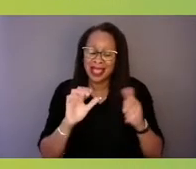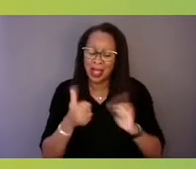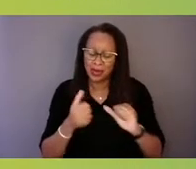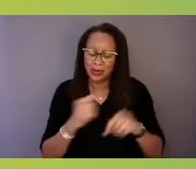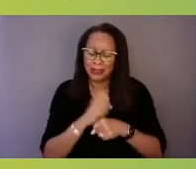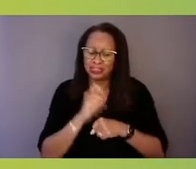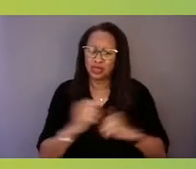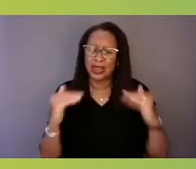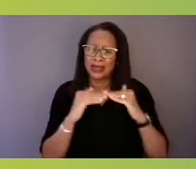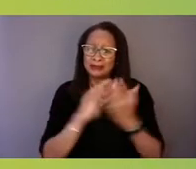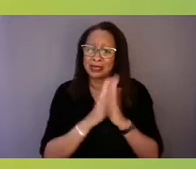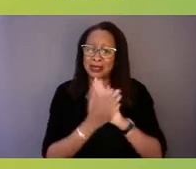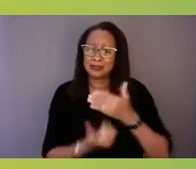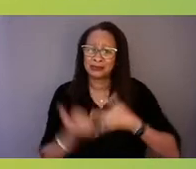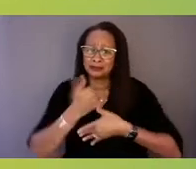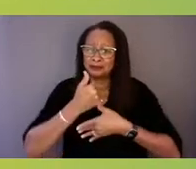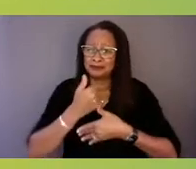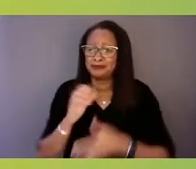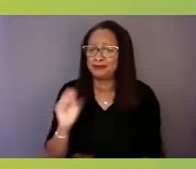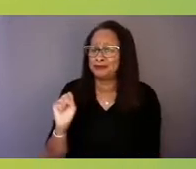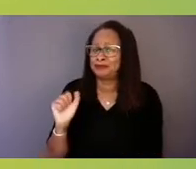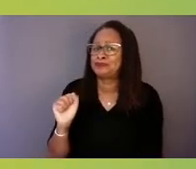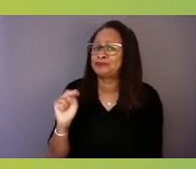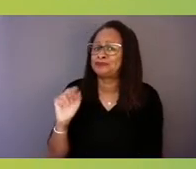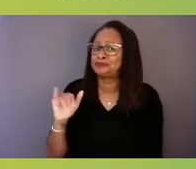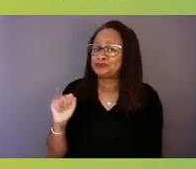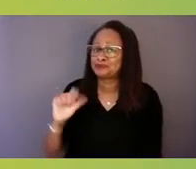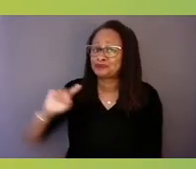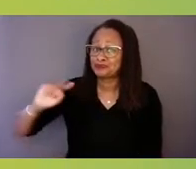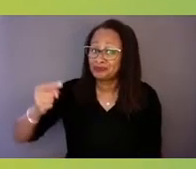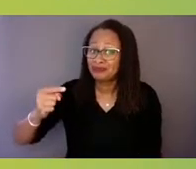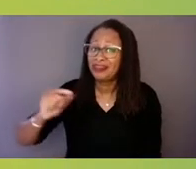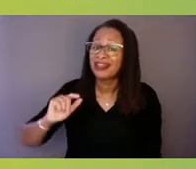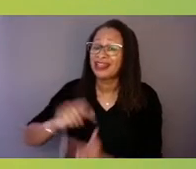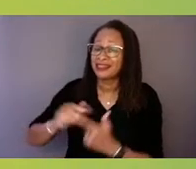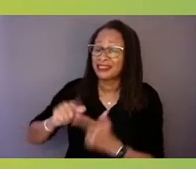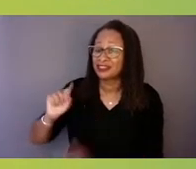Sonia, maybe I'll come to you, and then I'd love Terri and Patrick to chime in too.